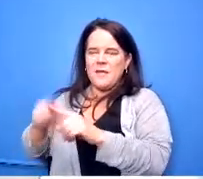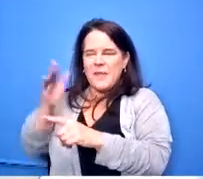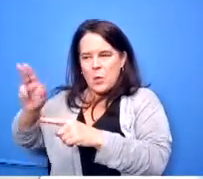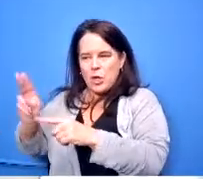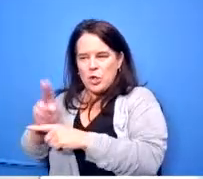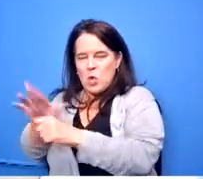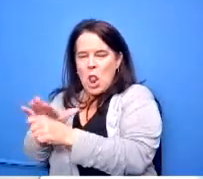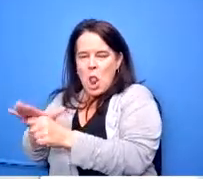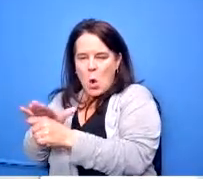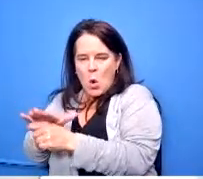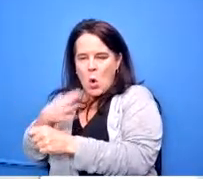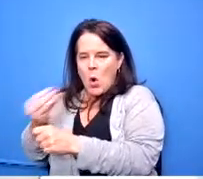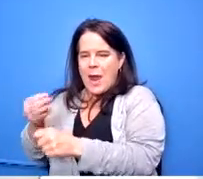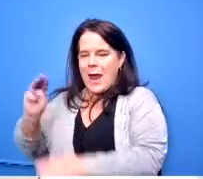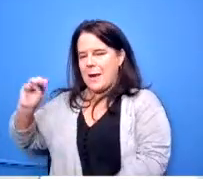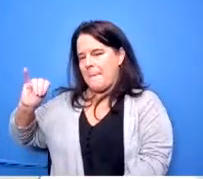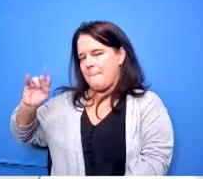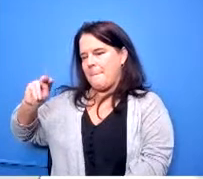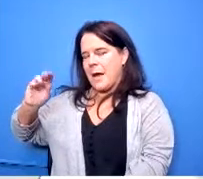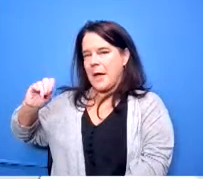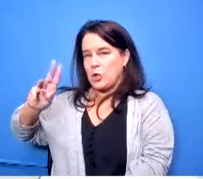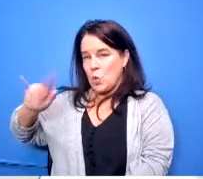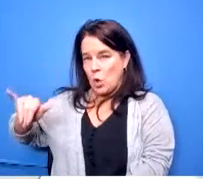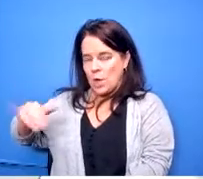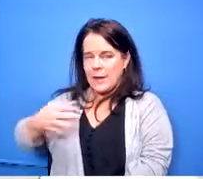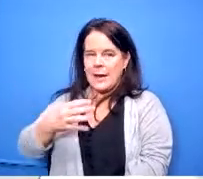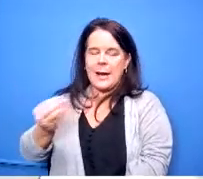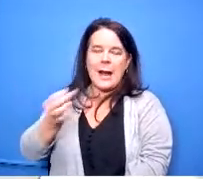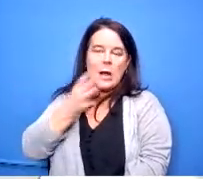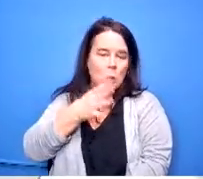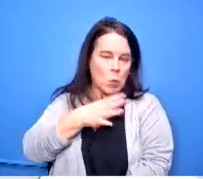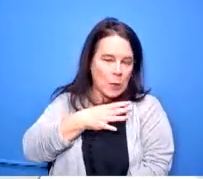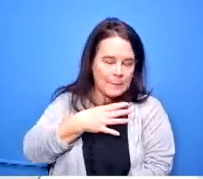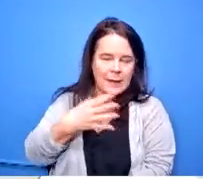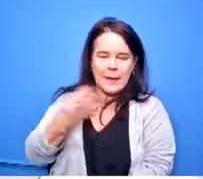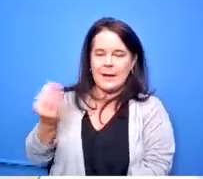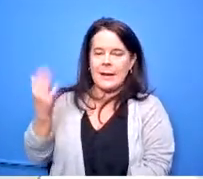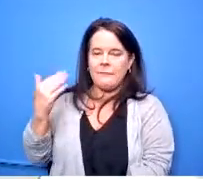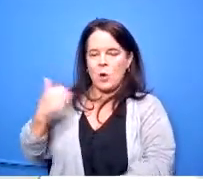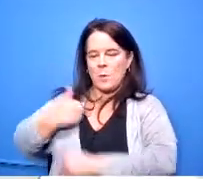minority businesses and women-owned veteran owned all those sorts of things that we were asking for